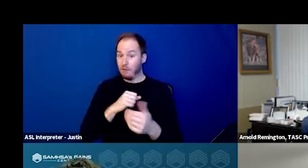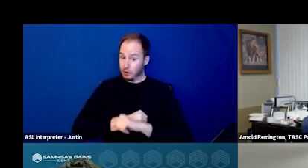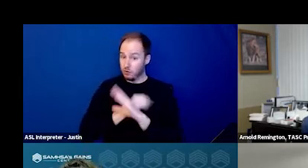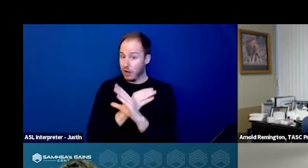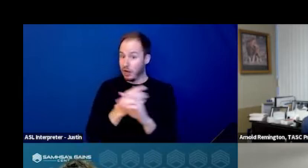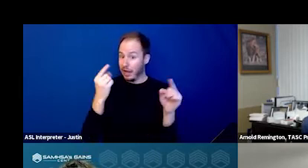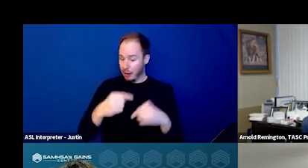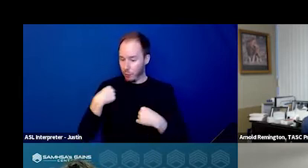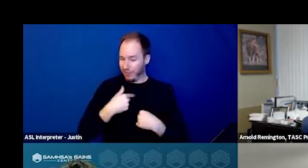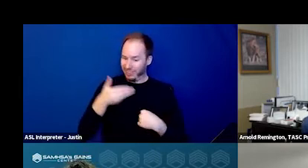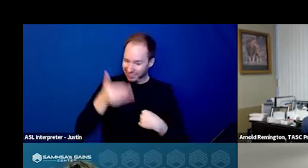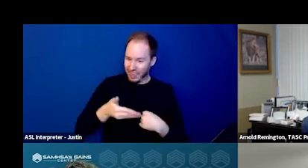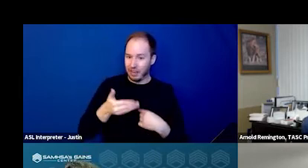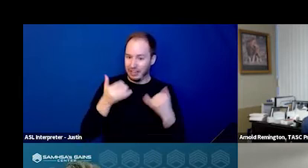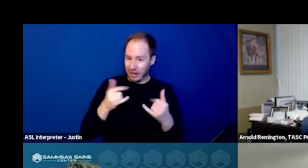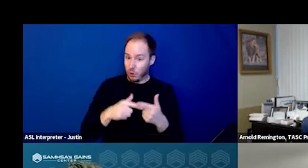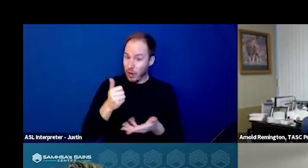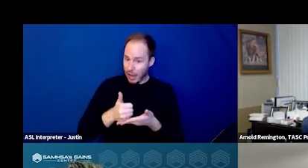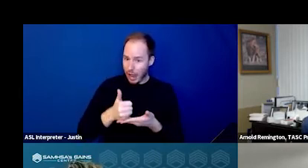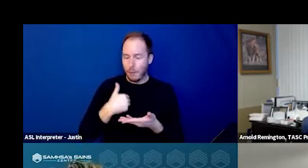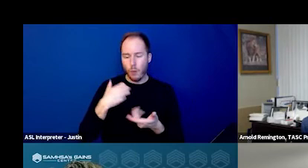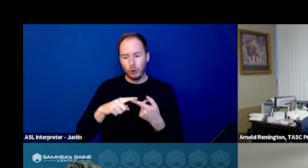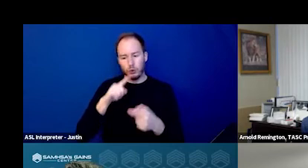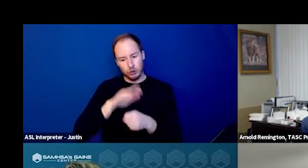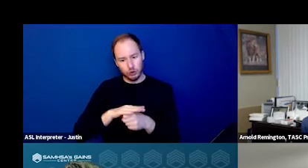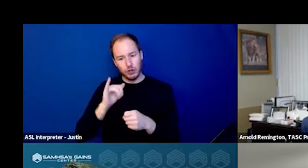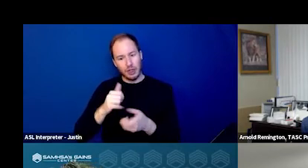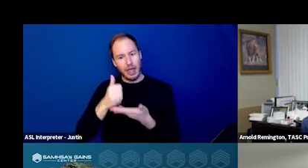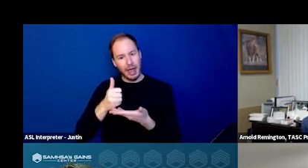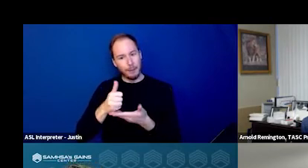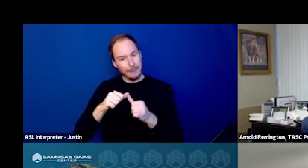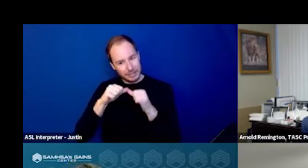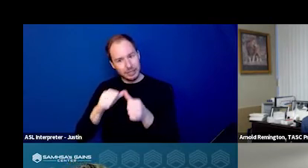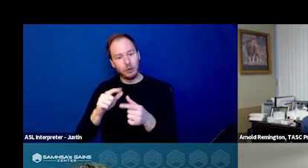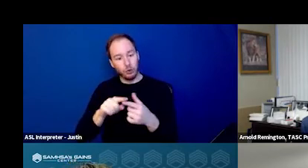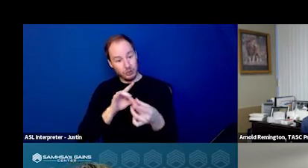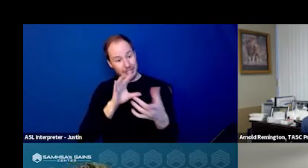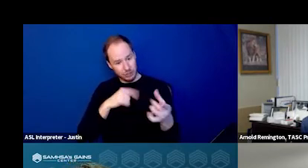but we really wanna offer that wraparound service from the discharge to the engagement,